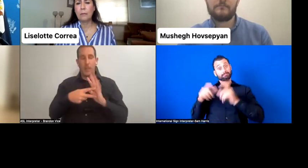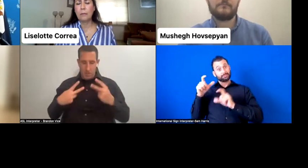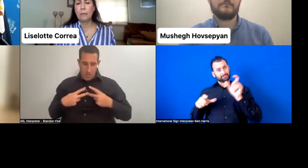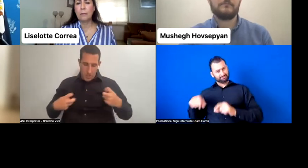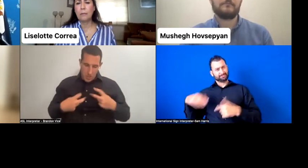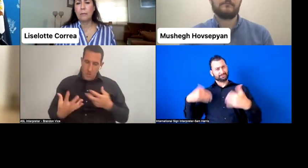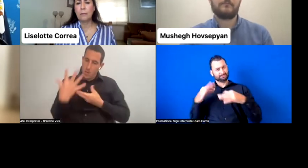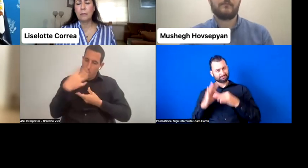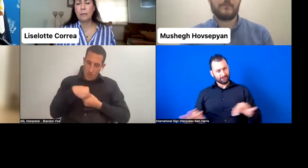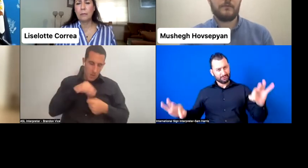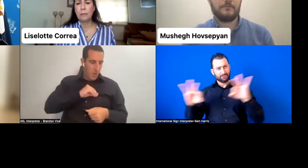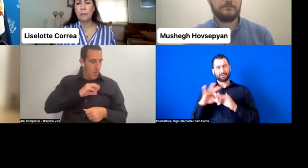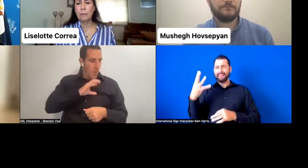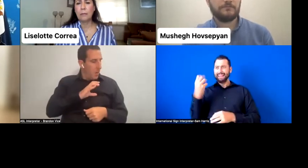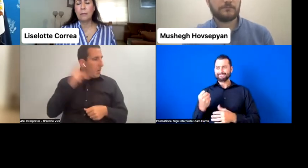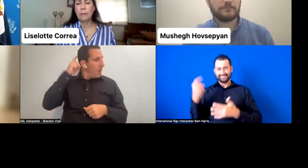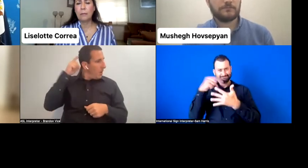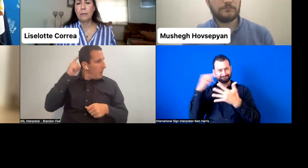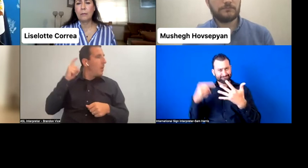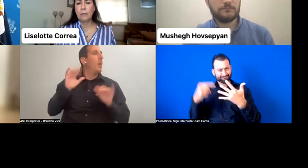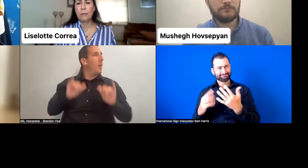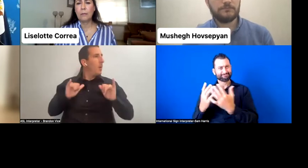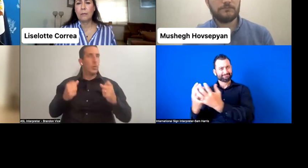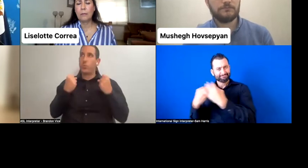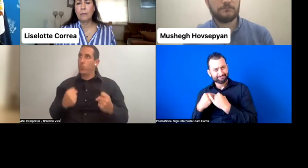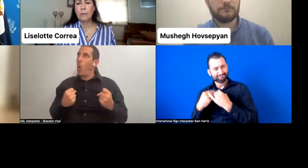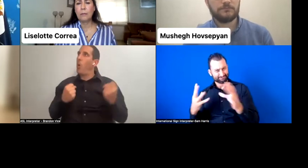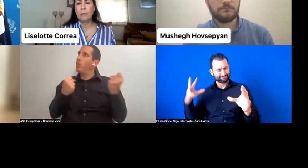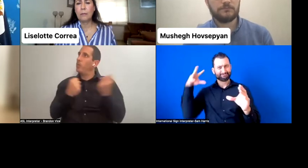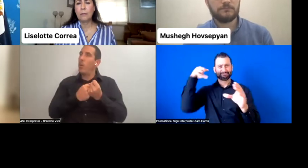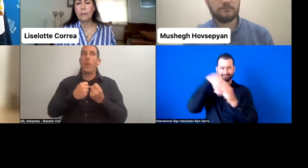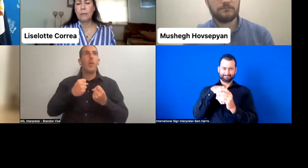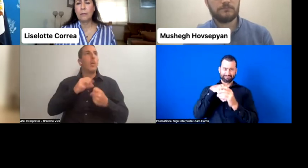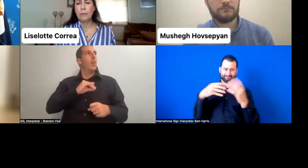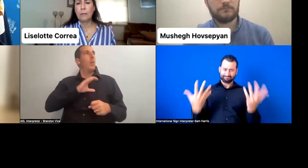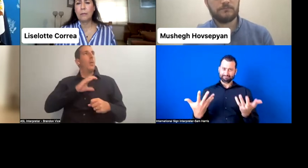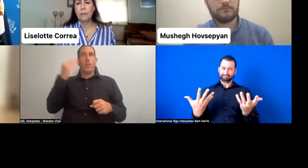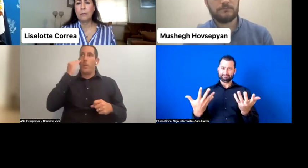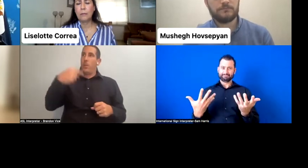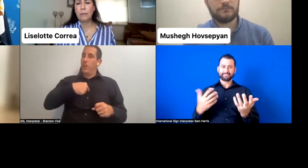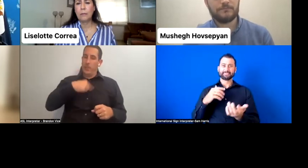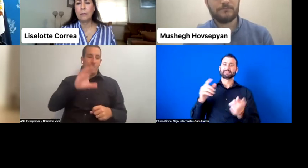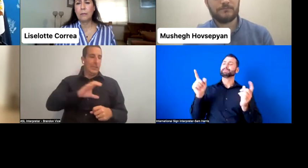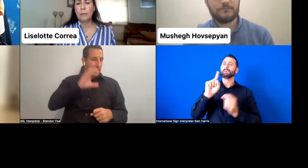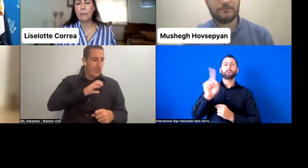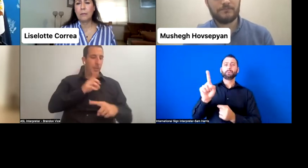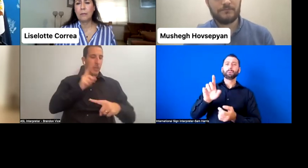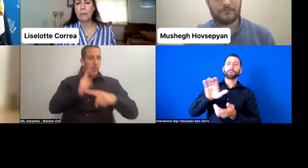And that's-- so that is a very powerful statement. Sara? Yes? If I might interject,